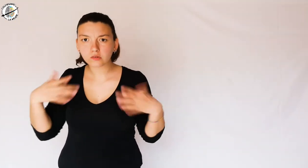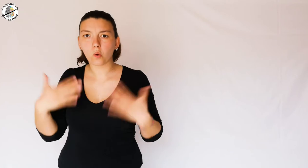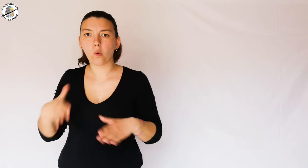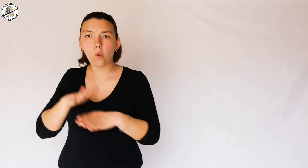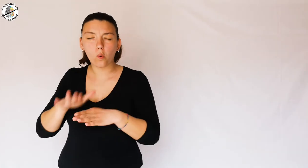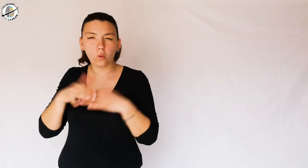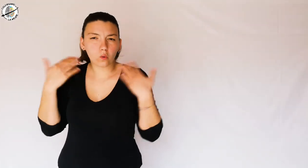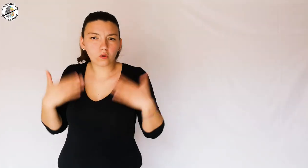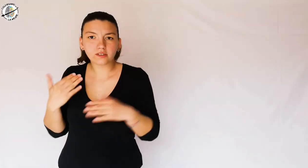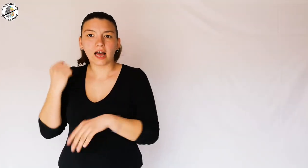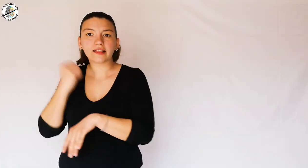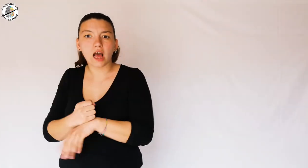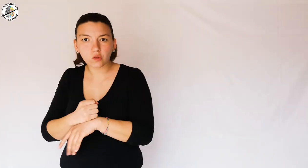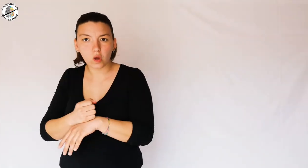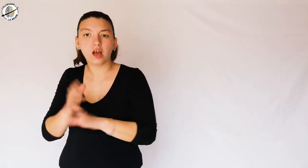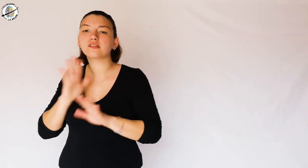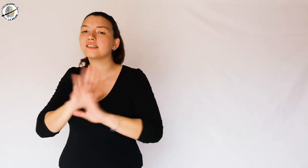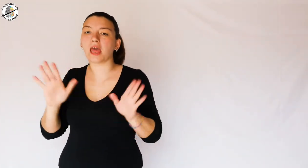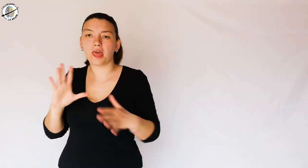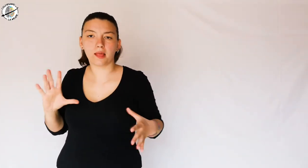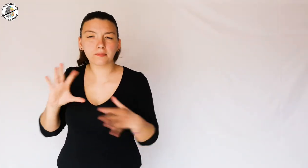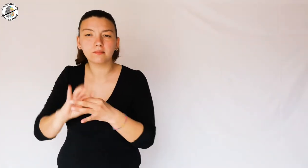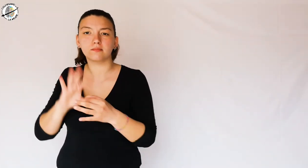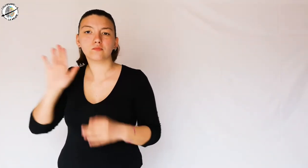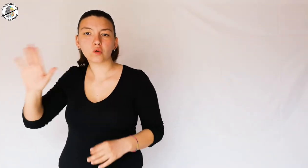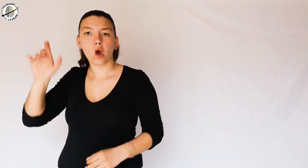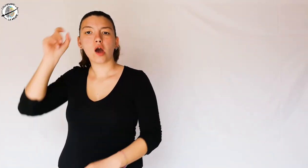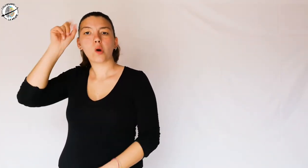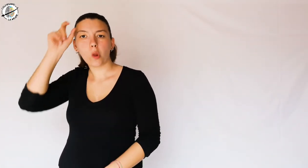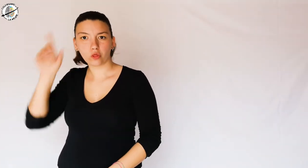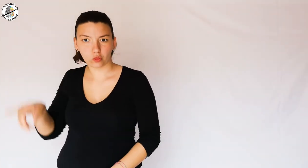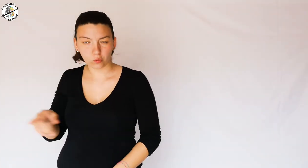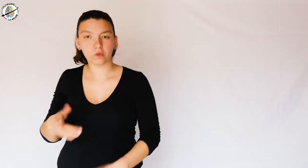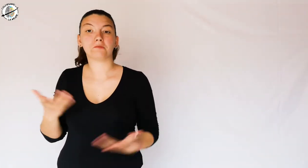was used a lot to tattoo according to their own culture.